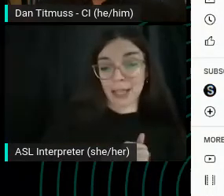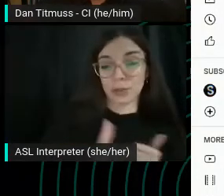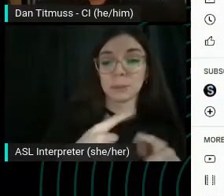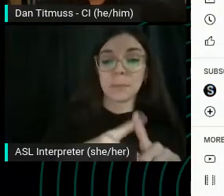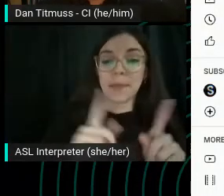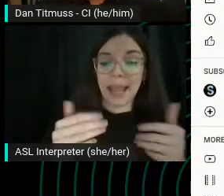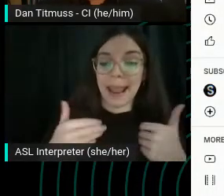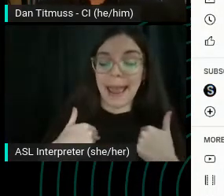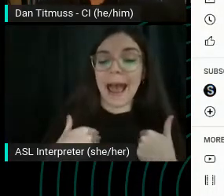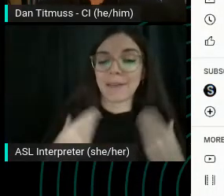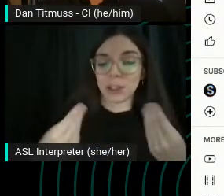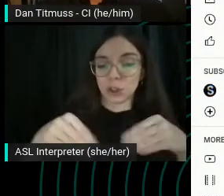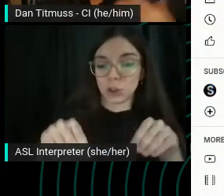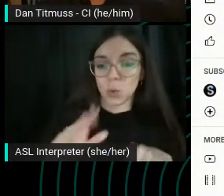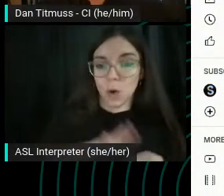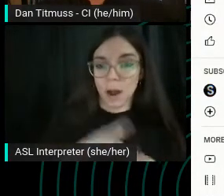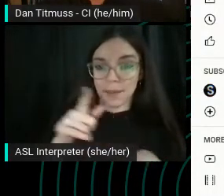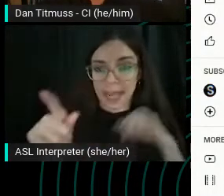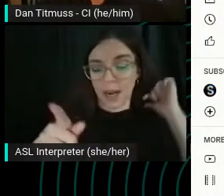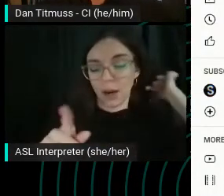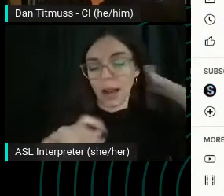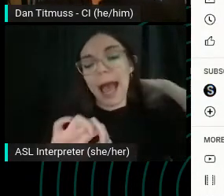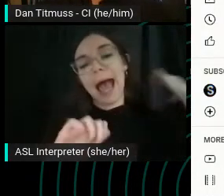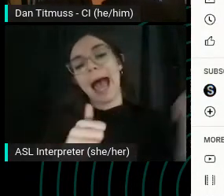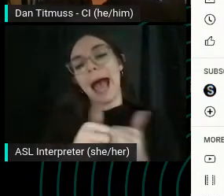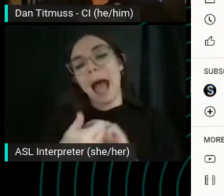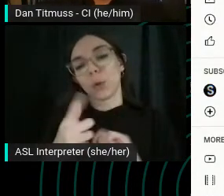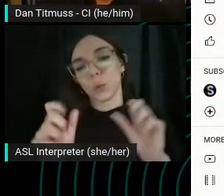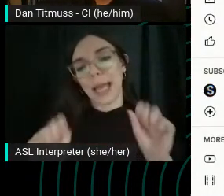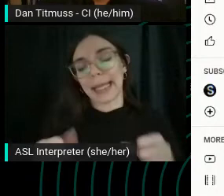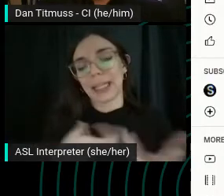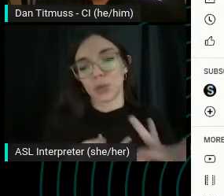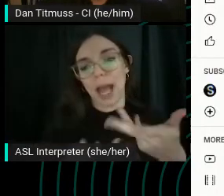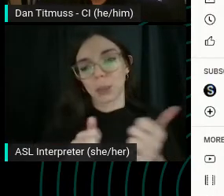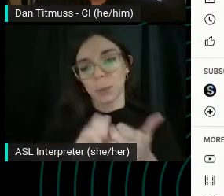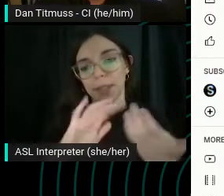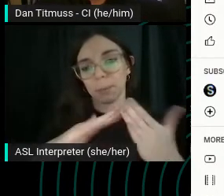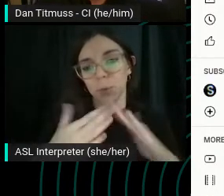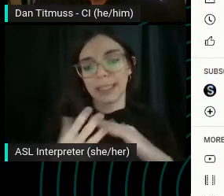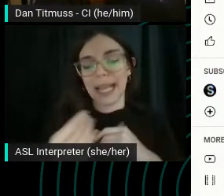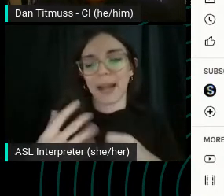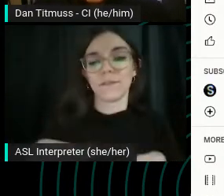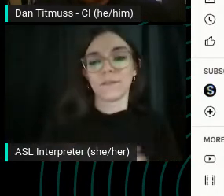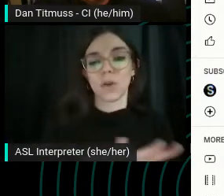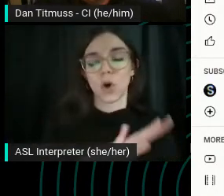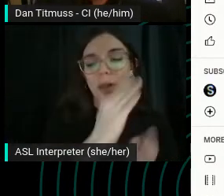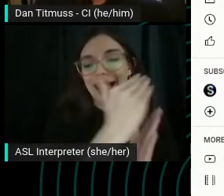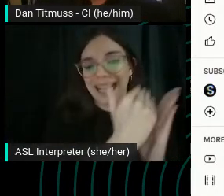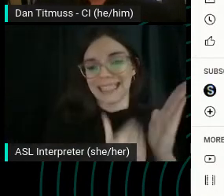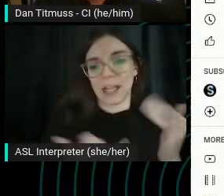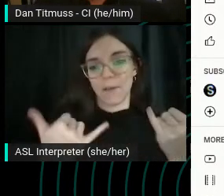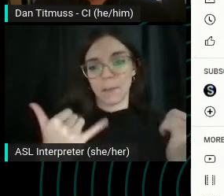Which is linked up there and a way you can interact with community, as well, as a full list of playlists. It's really well optimized YouTube channel.